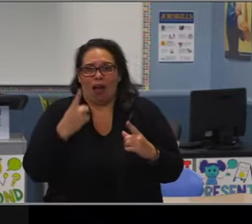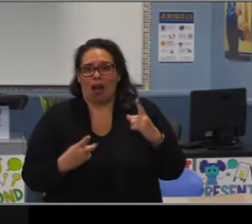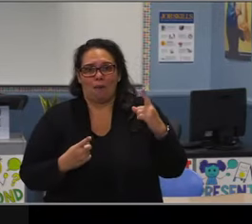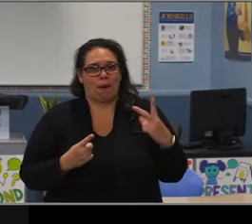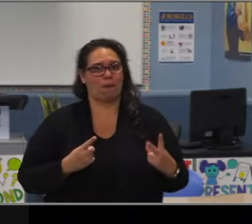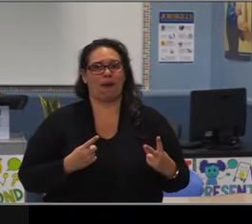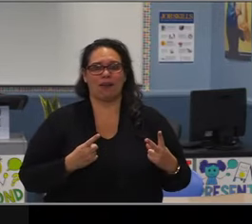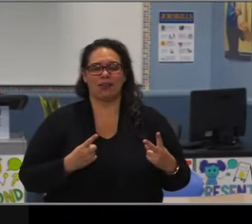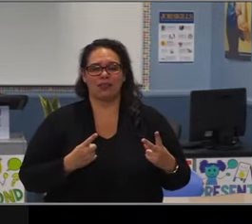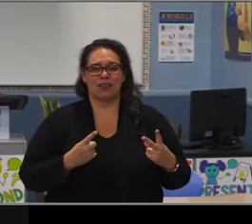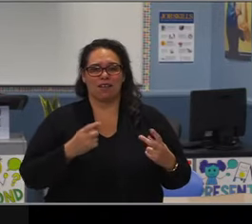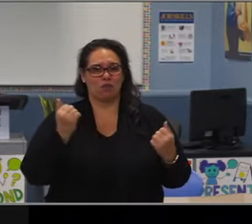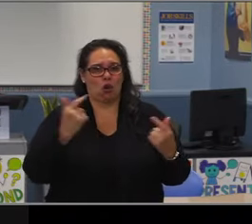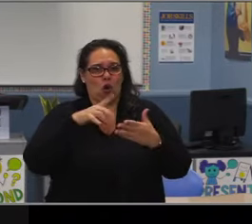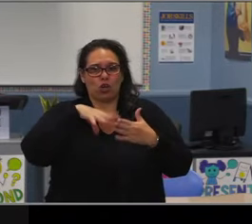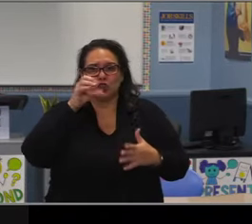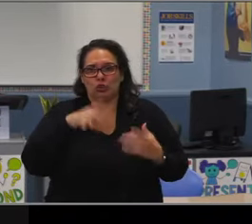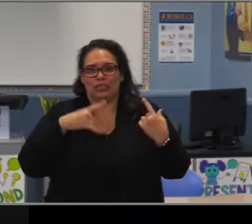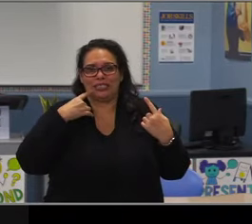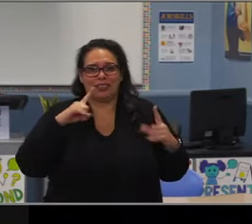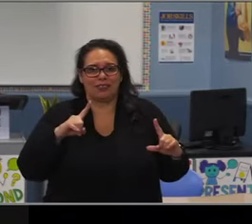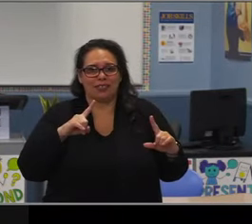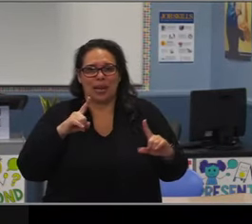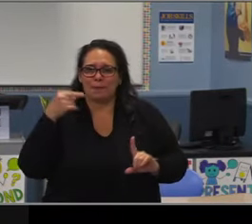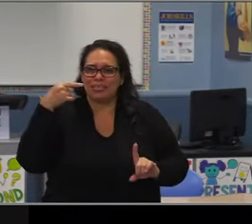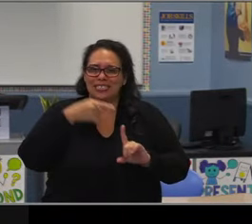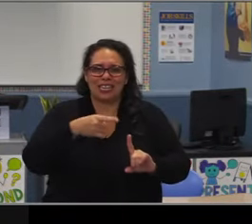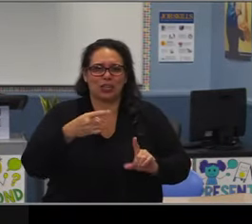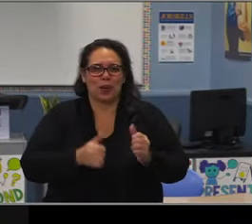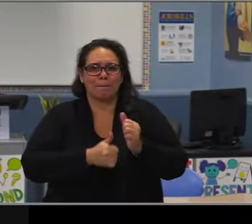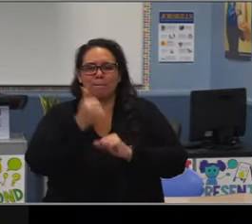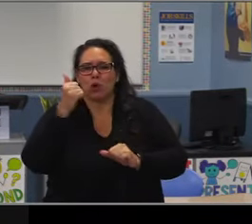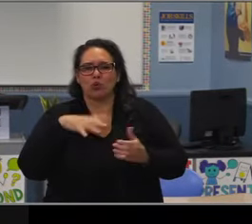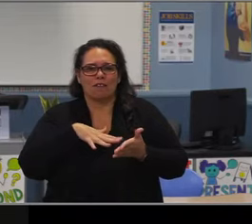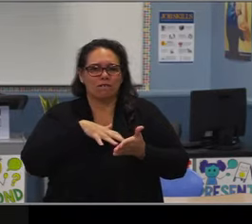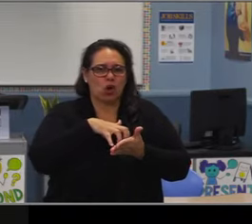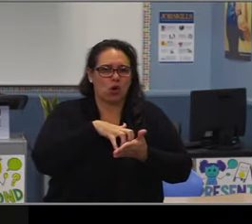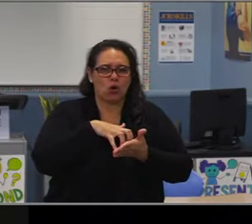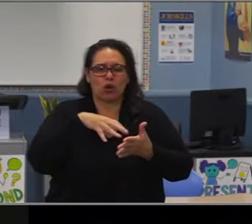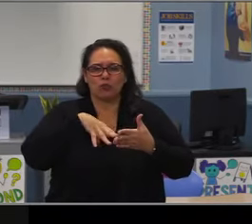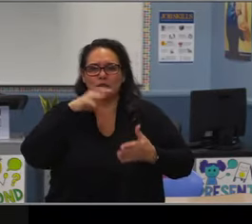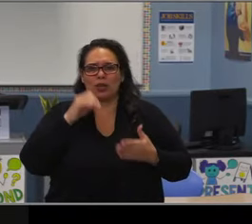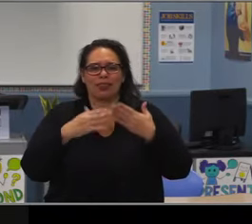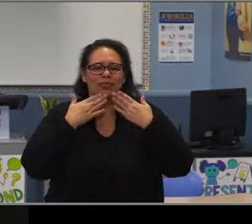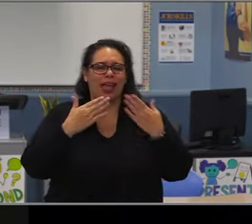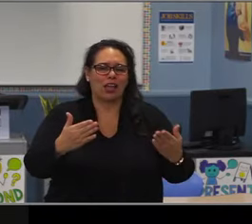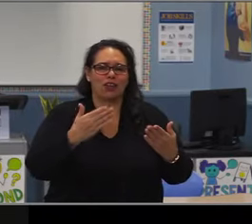and ensuring that all students are college and career ready when they graduate have brought national recognition to our school system.